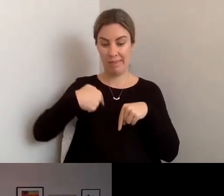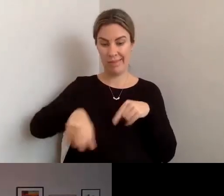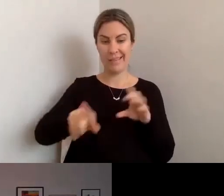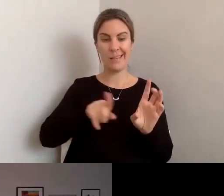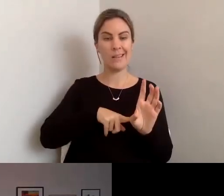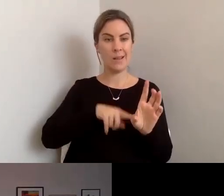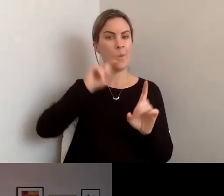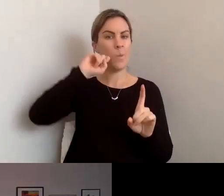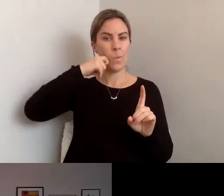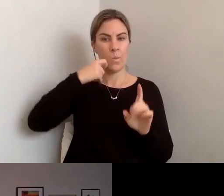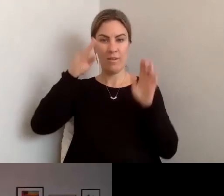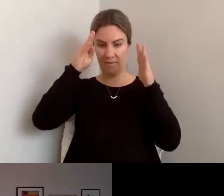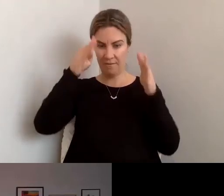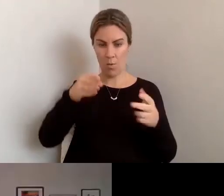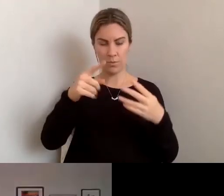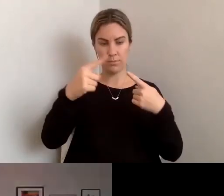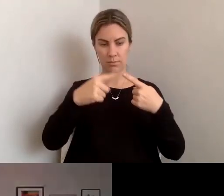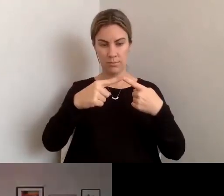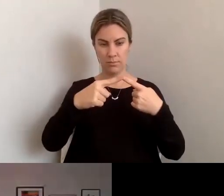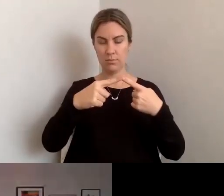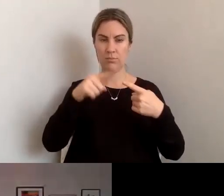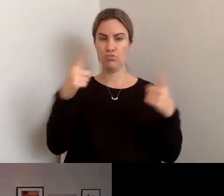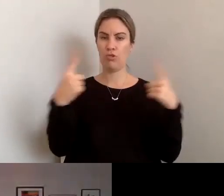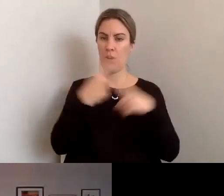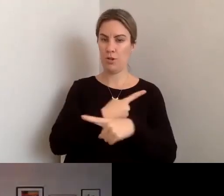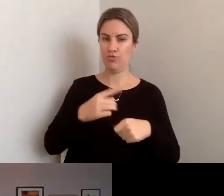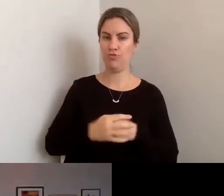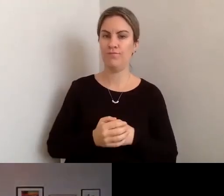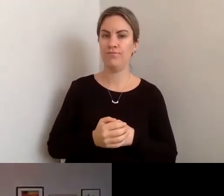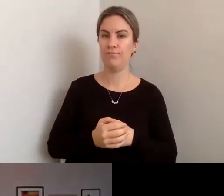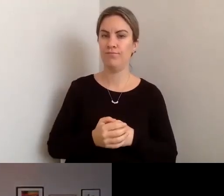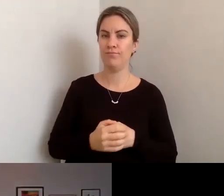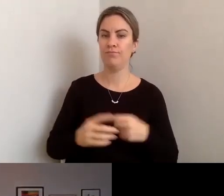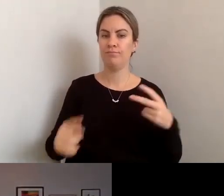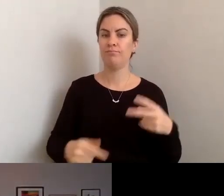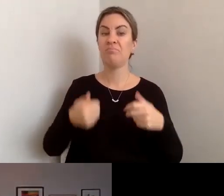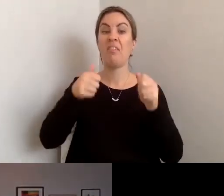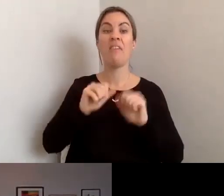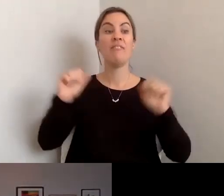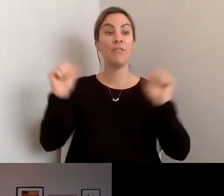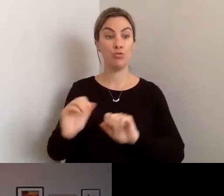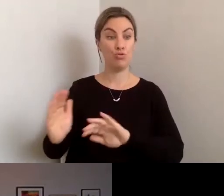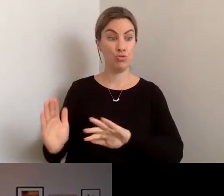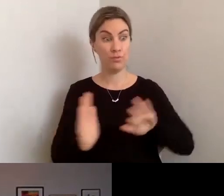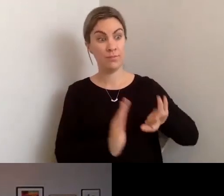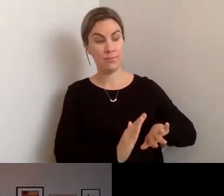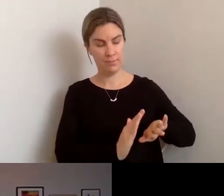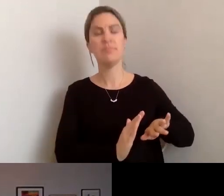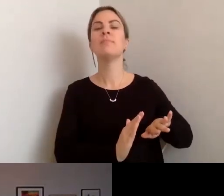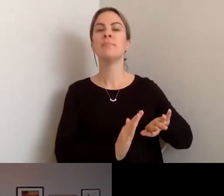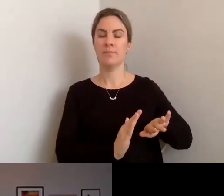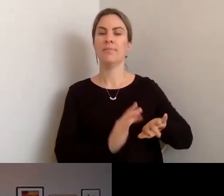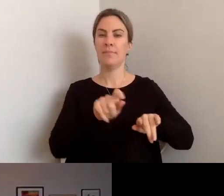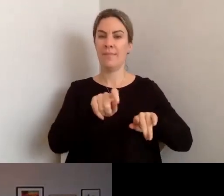address THIS change," and then once that's done, knowing that, "OK,